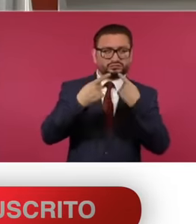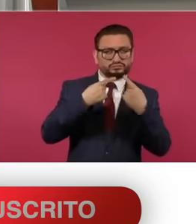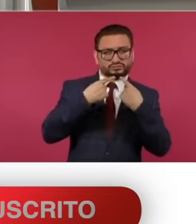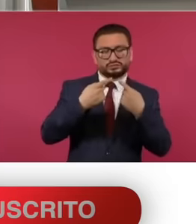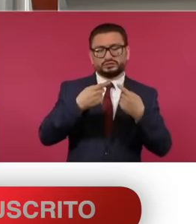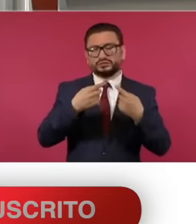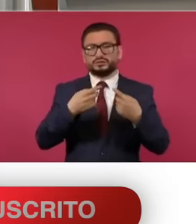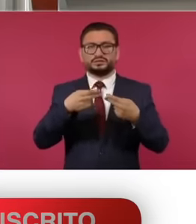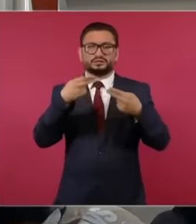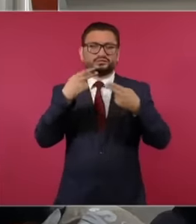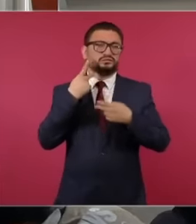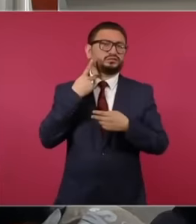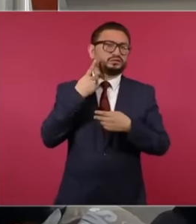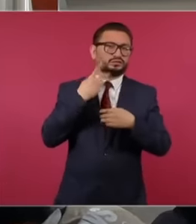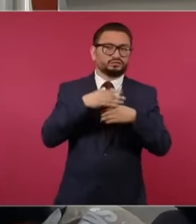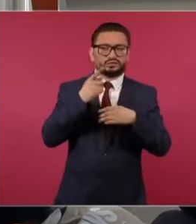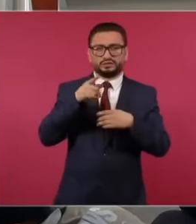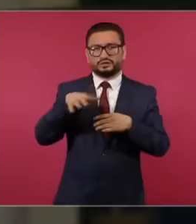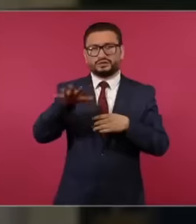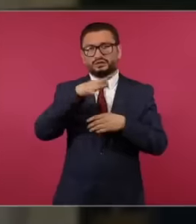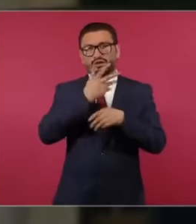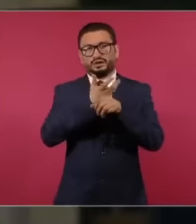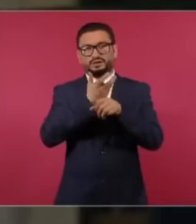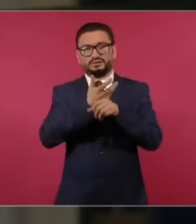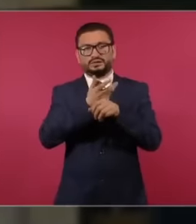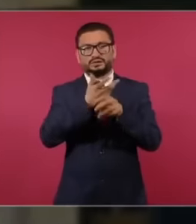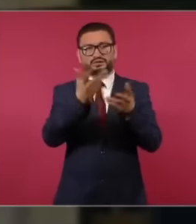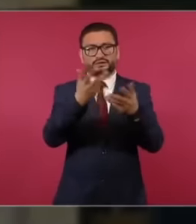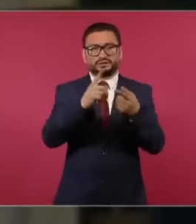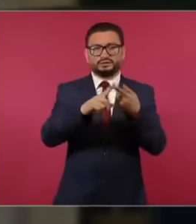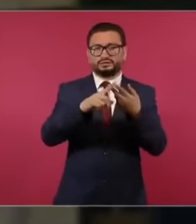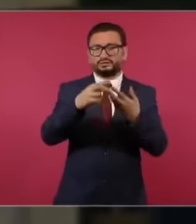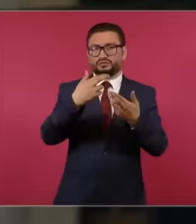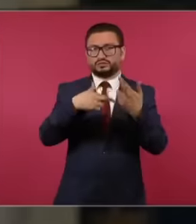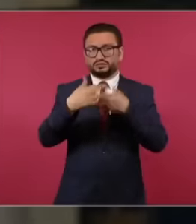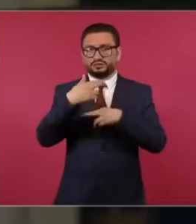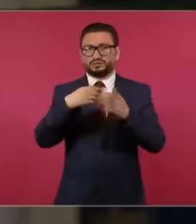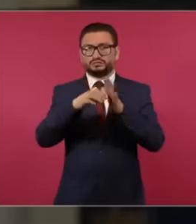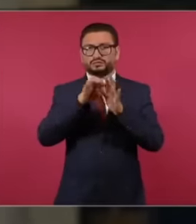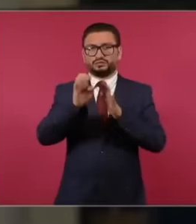of the United States directly carrying out returns to countries like Venezuela and Cuba, that